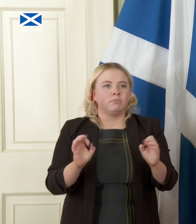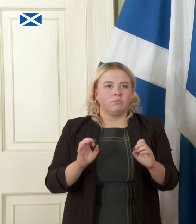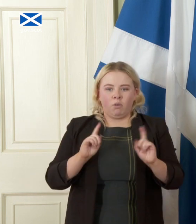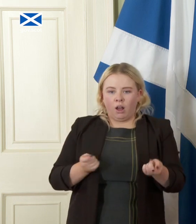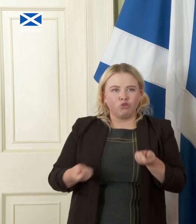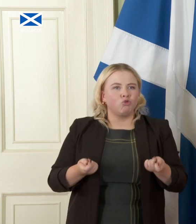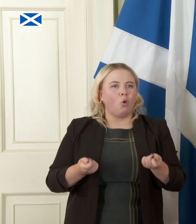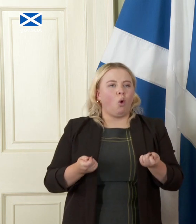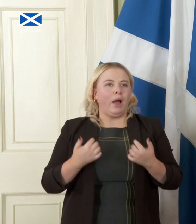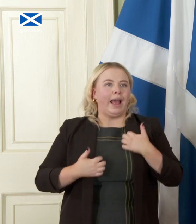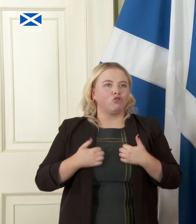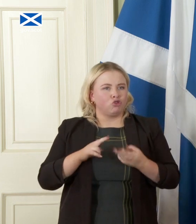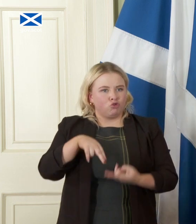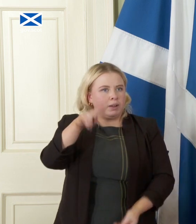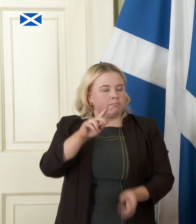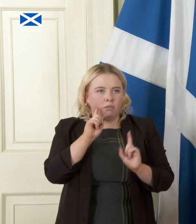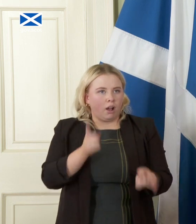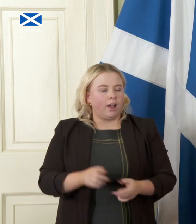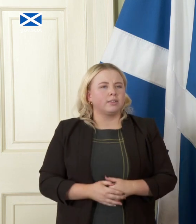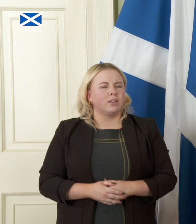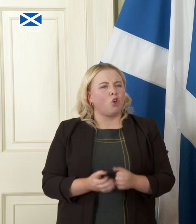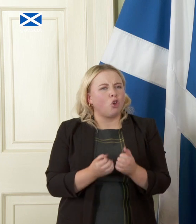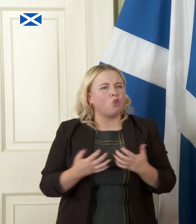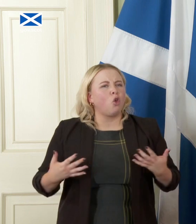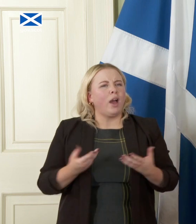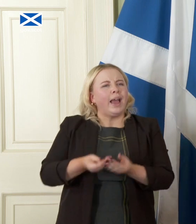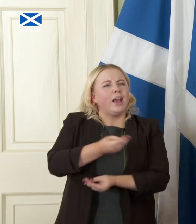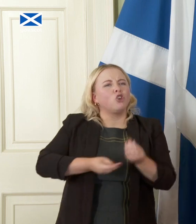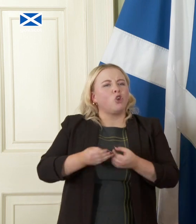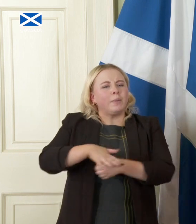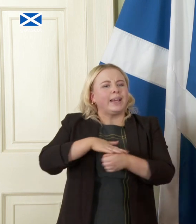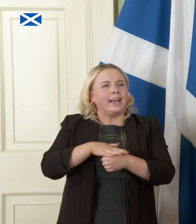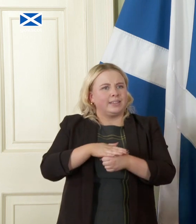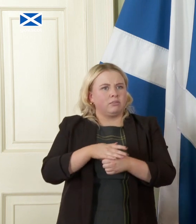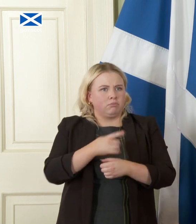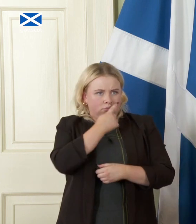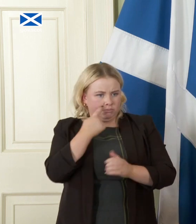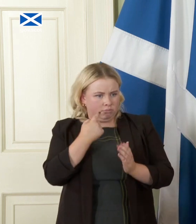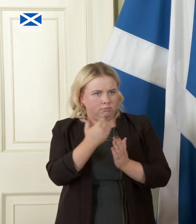and interestingly much of your economic case is built on the opportunities when you rejoin the EU